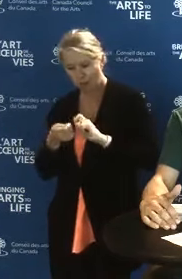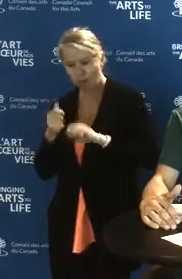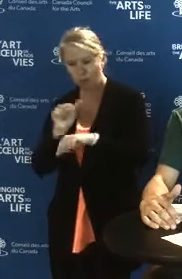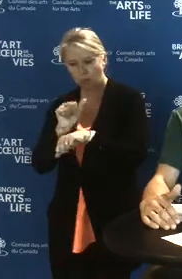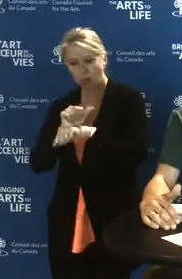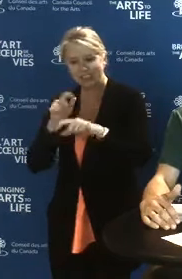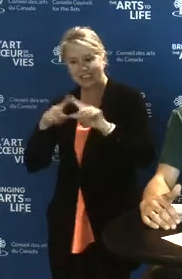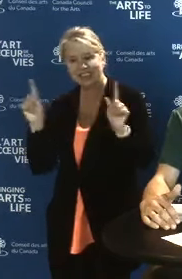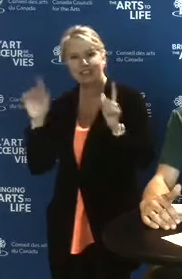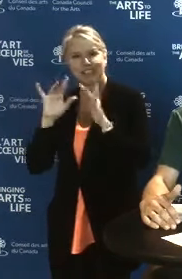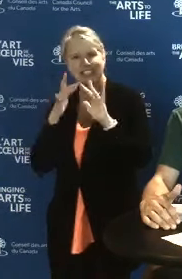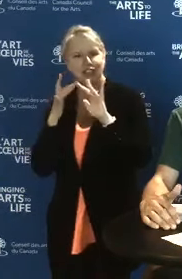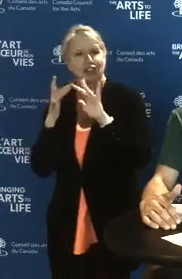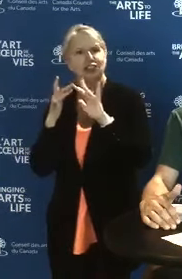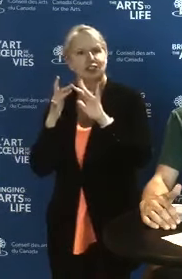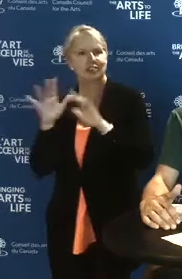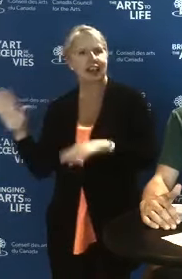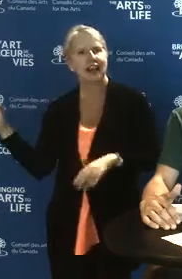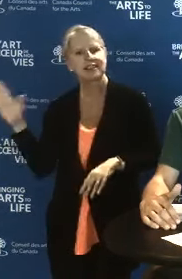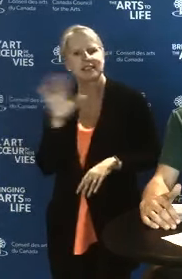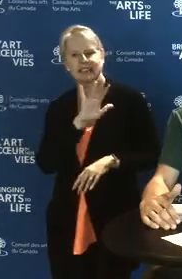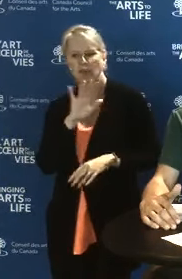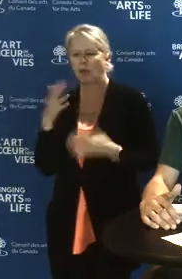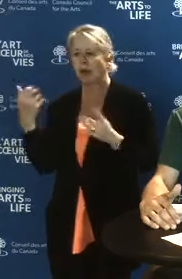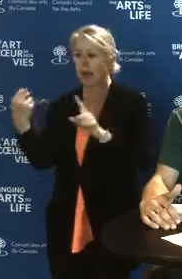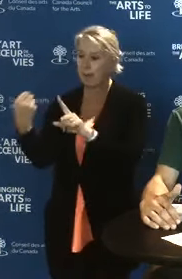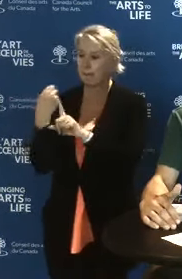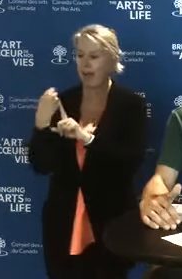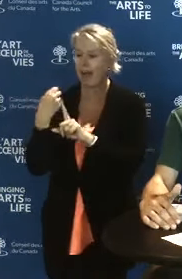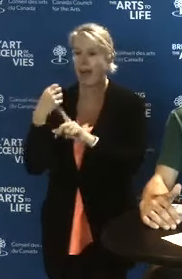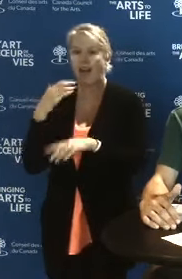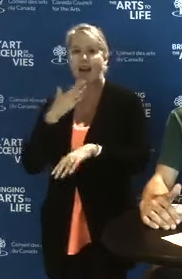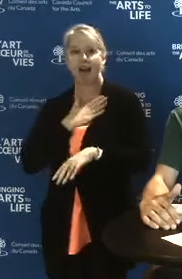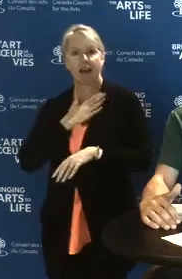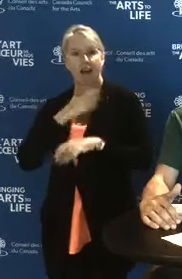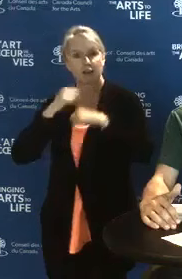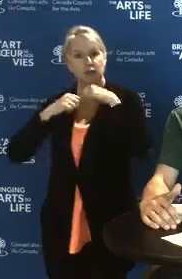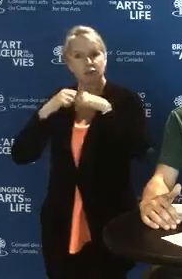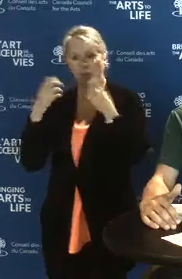What will be the impact on our structures? What will it change?